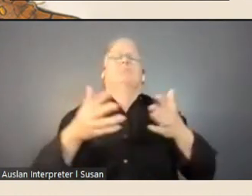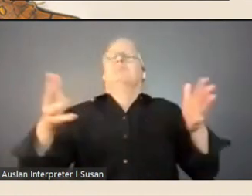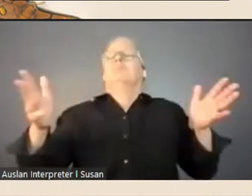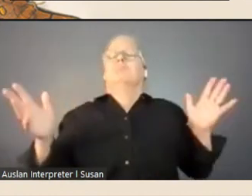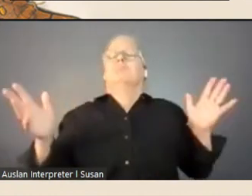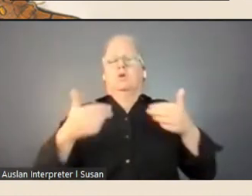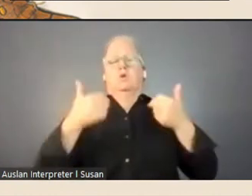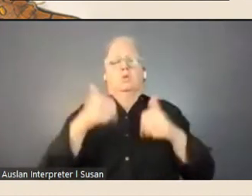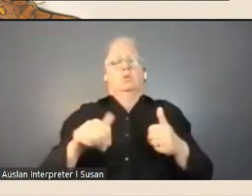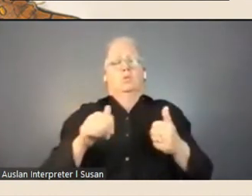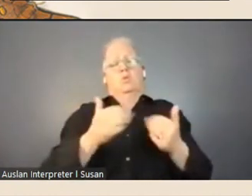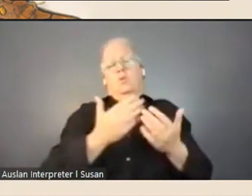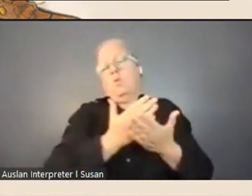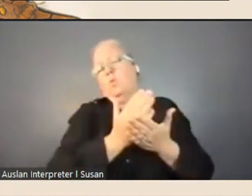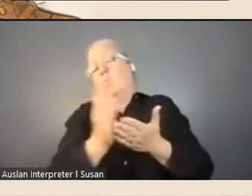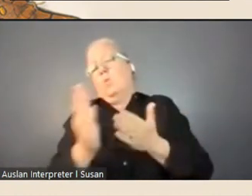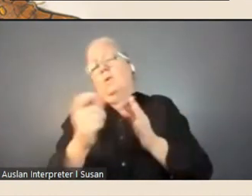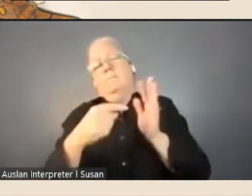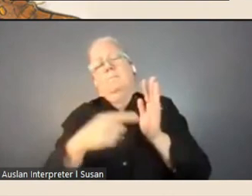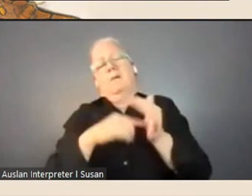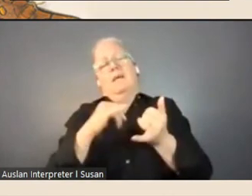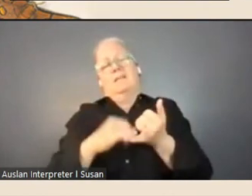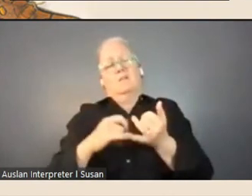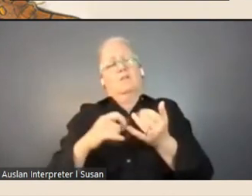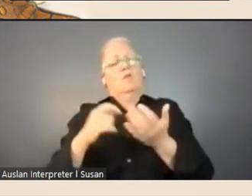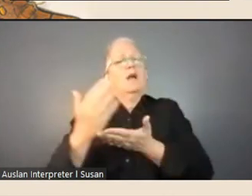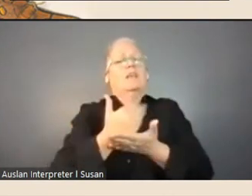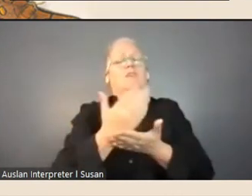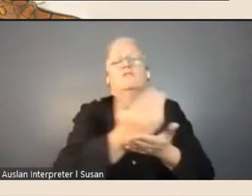particularly creative projects which might scattergun right around looking for things